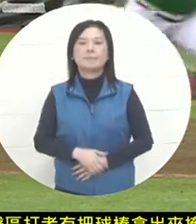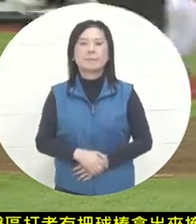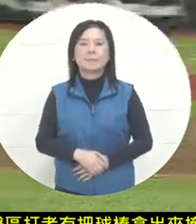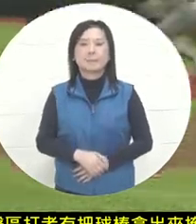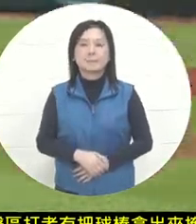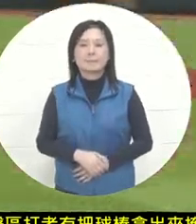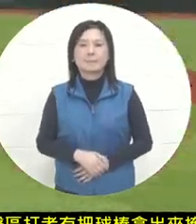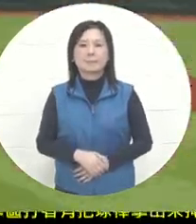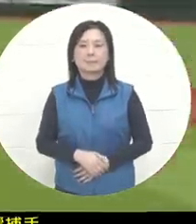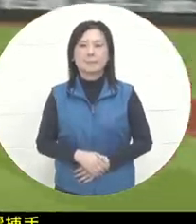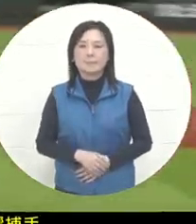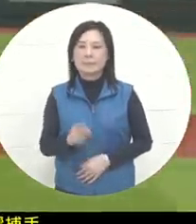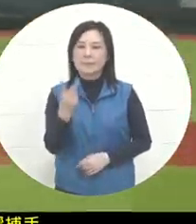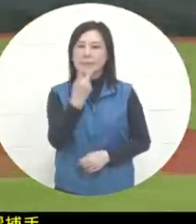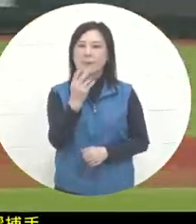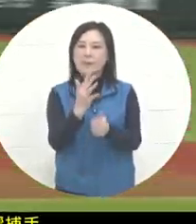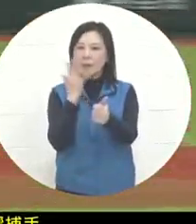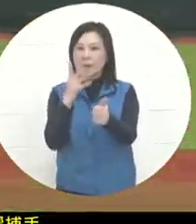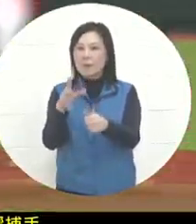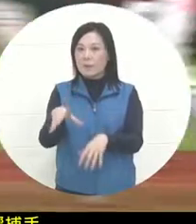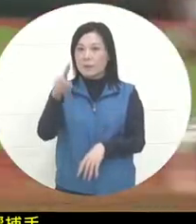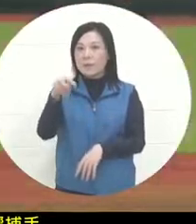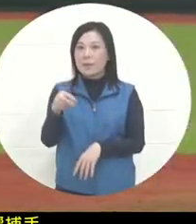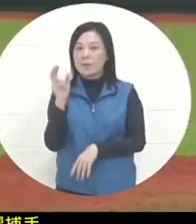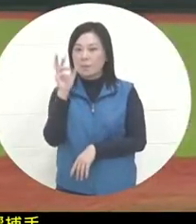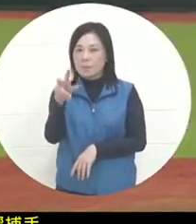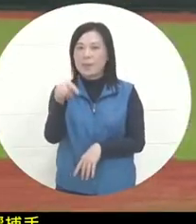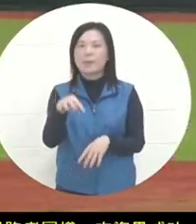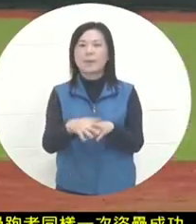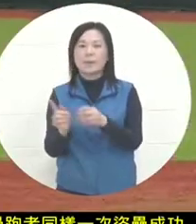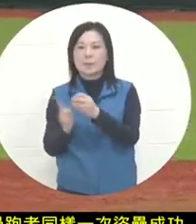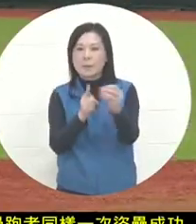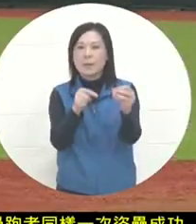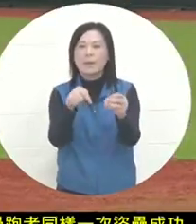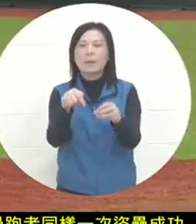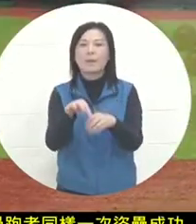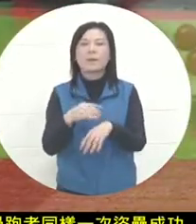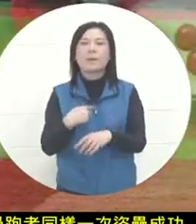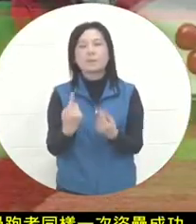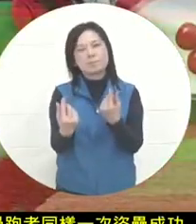base. The first pitcher of the two teams was in The attack content in the first inning is the same